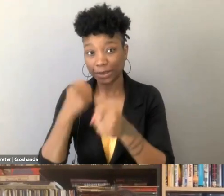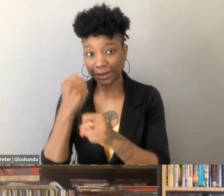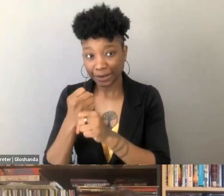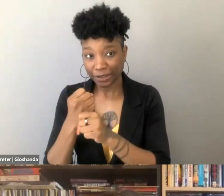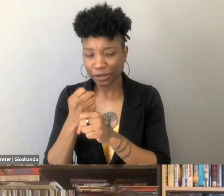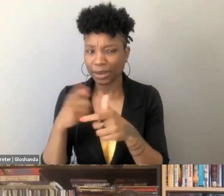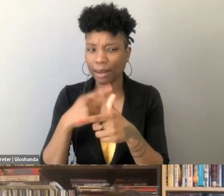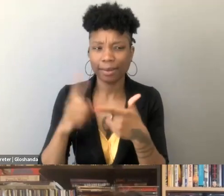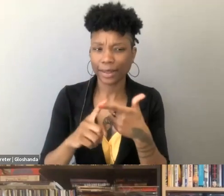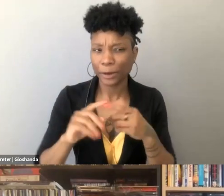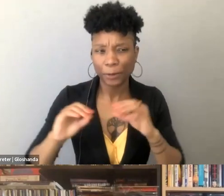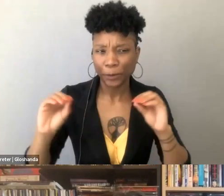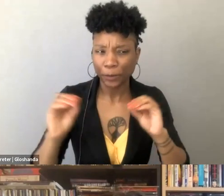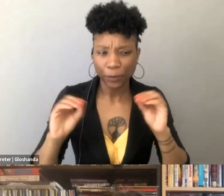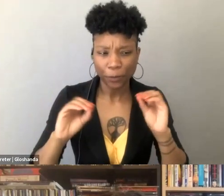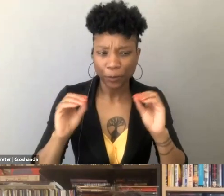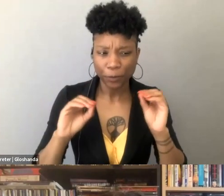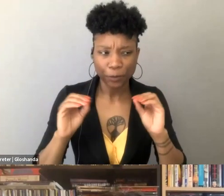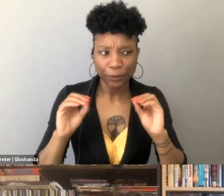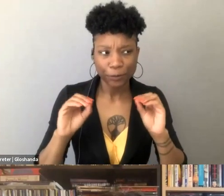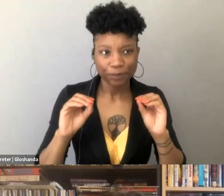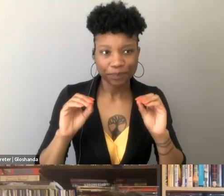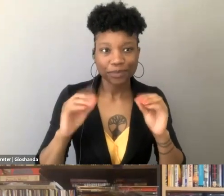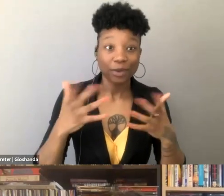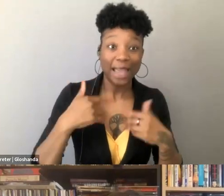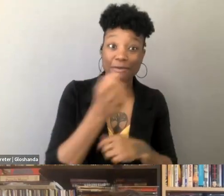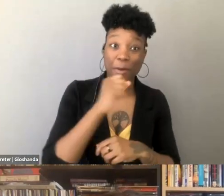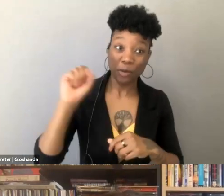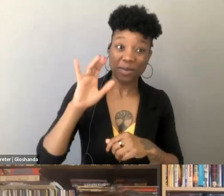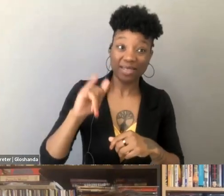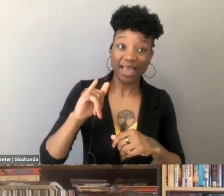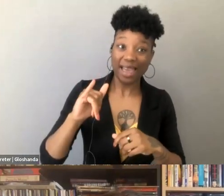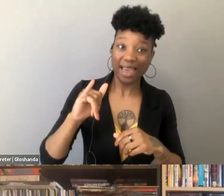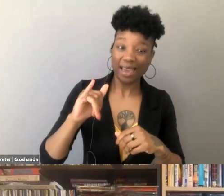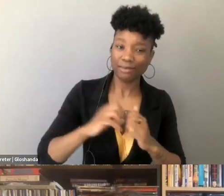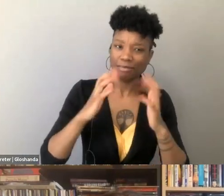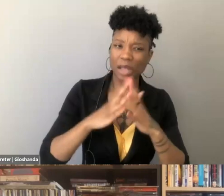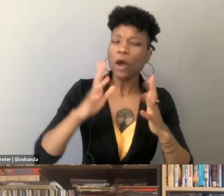and then there's no other than a mass movement that forms who is supposed to oppose that,